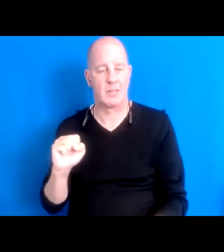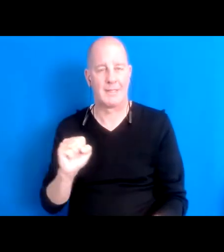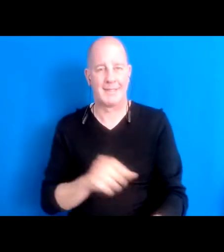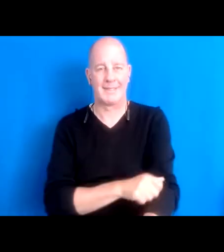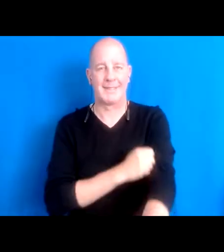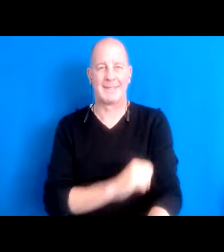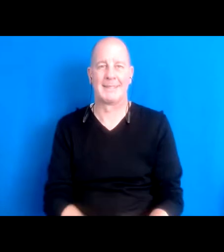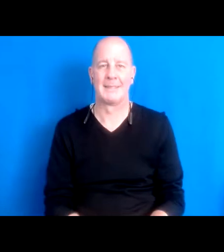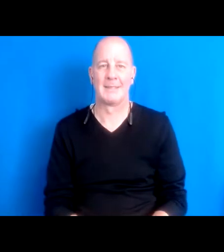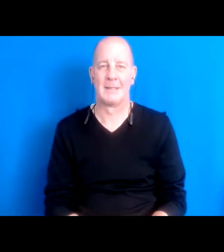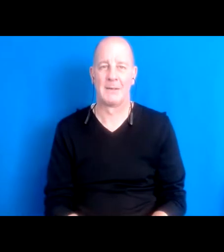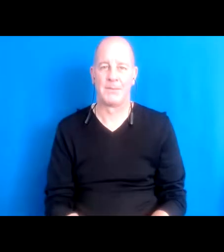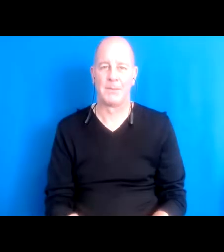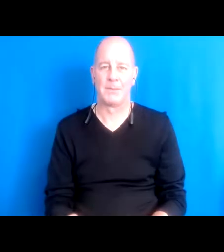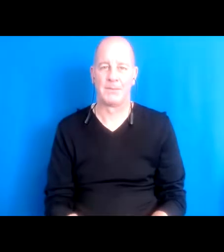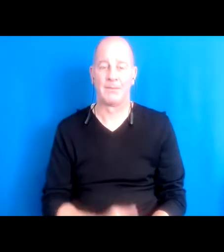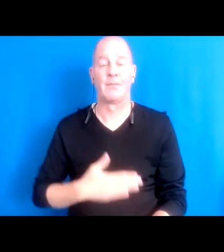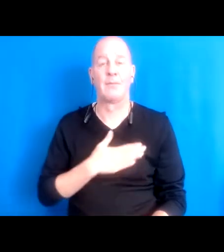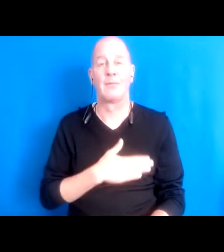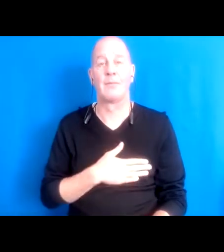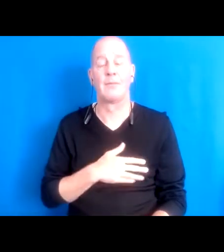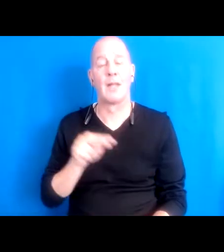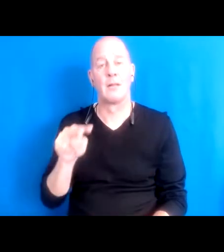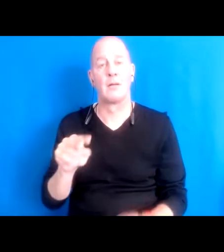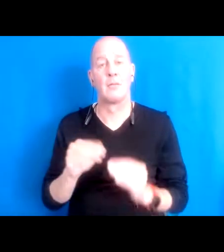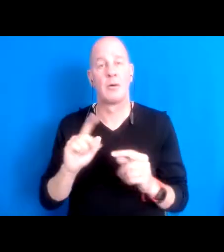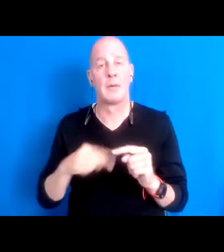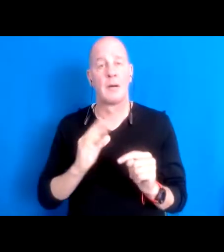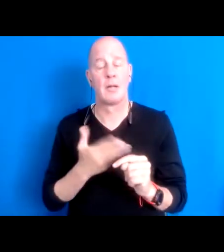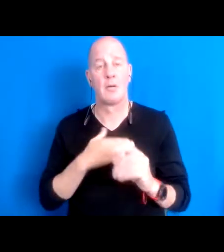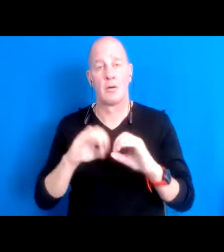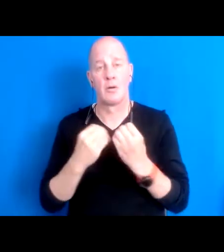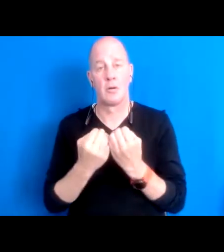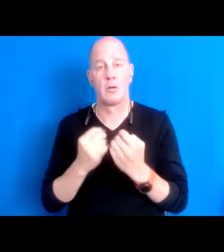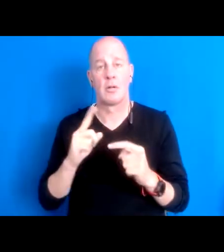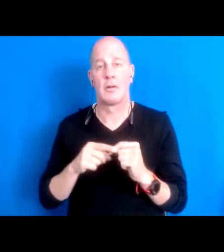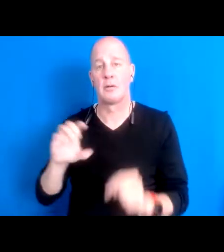15:58:04 Now please check out more about some quotes a about chief killings work about the